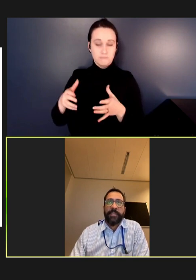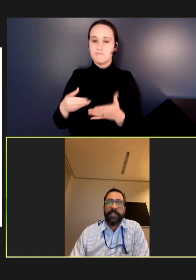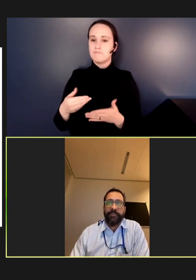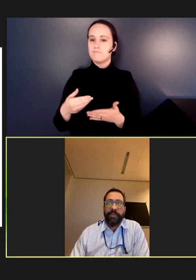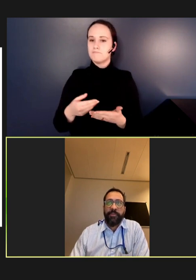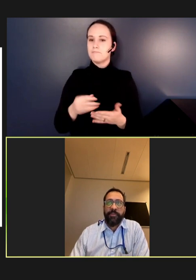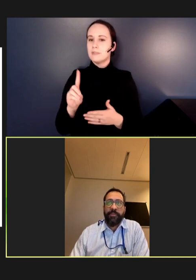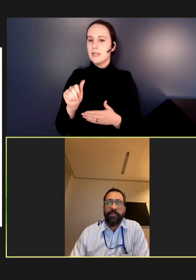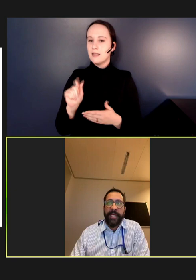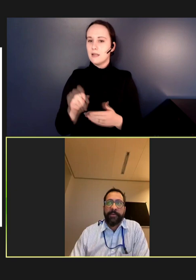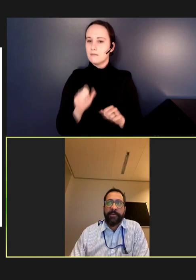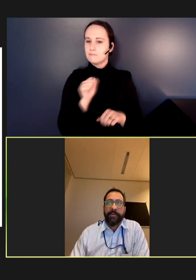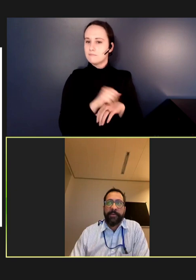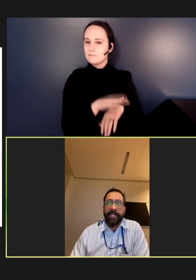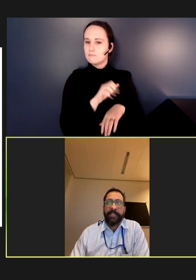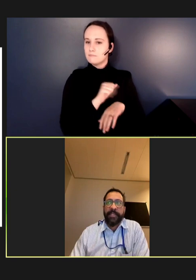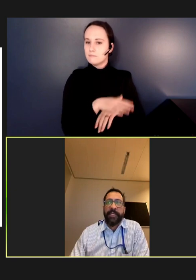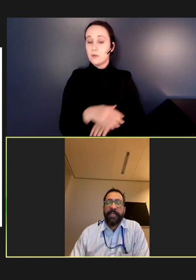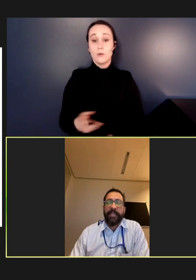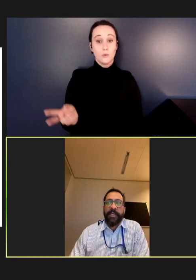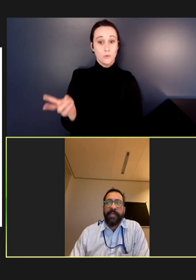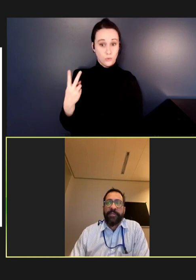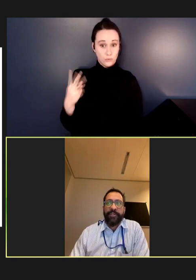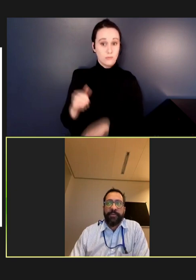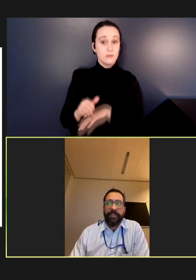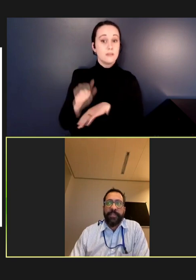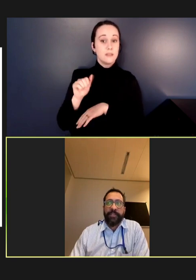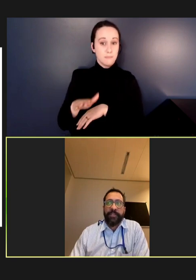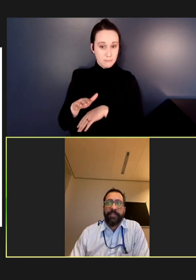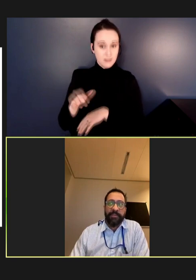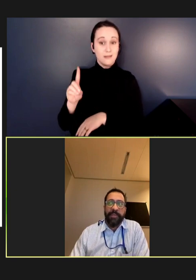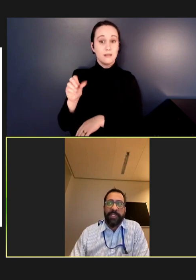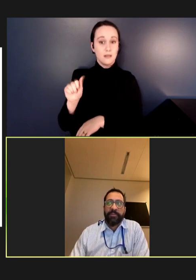We still have two that submit aggregated data. There's generally a delay of a couple of months